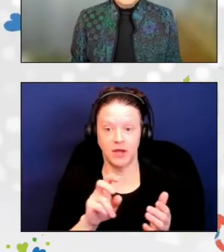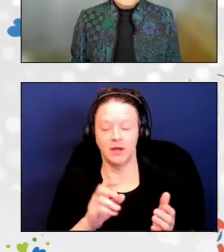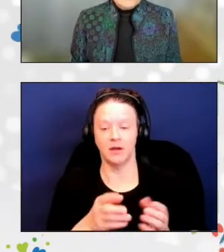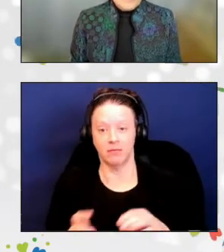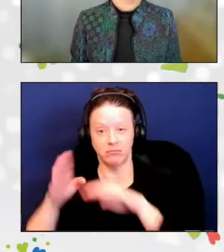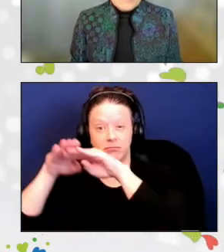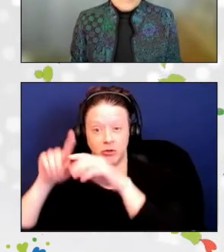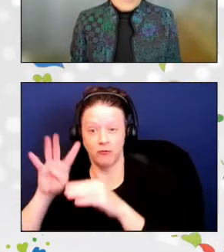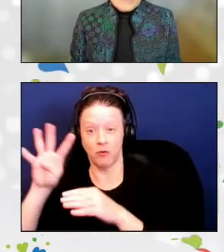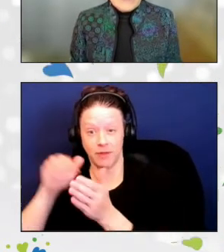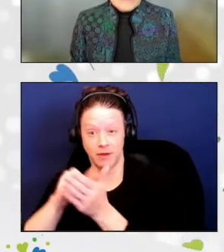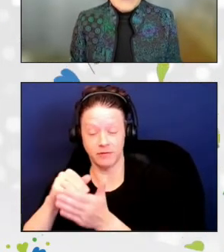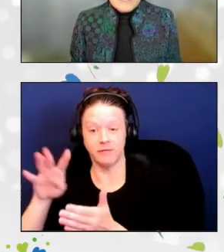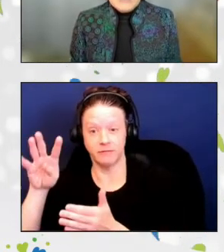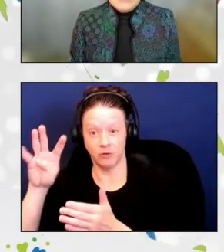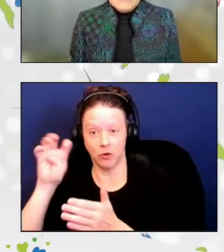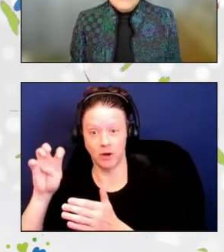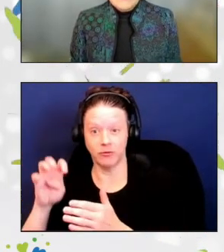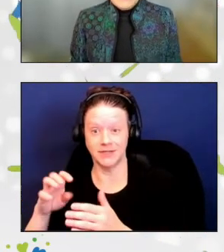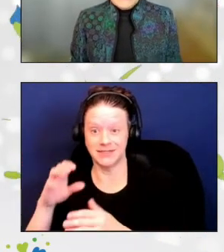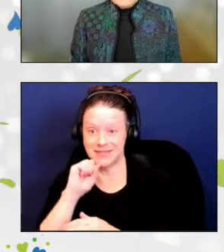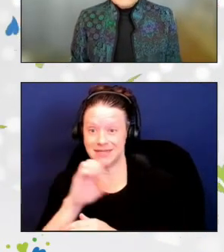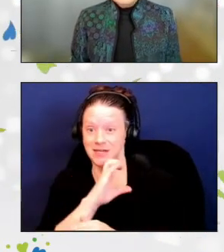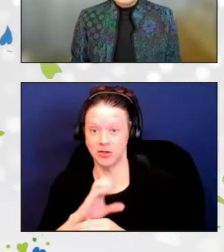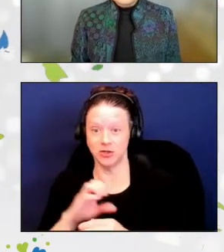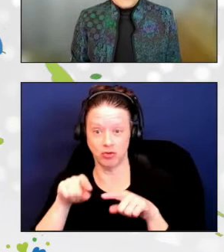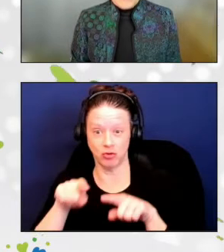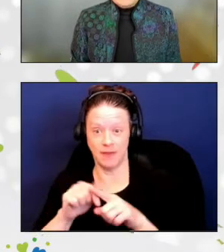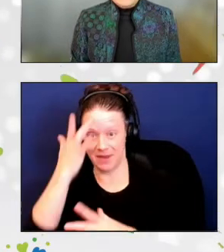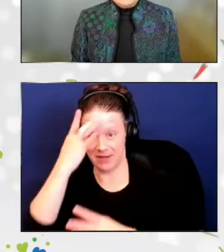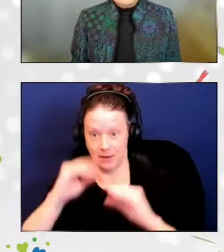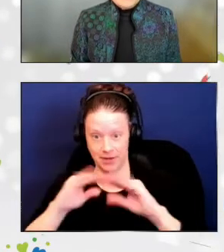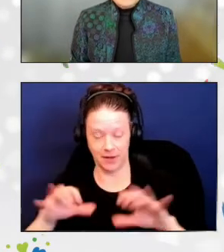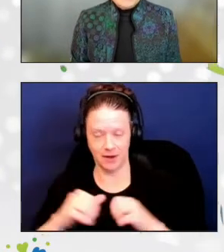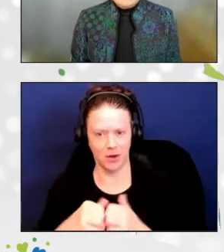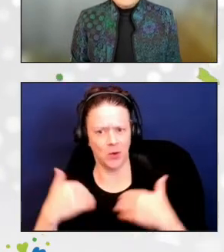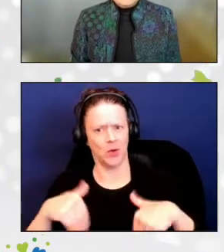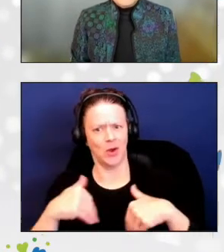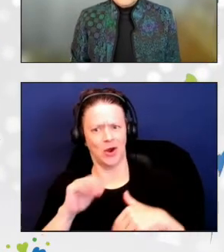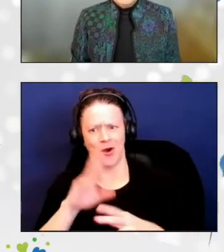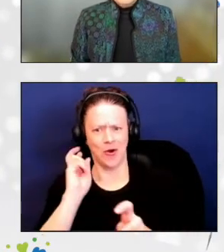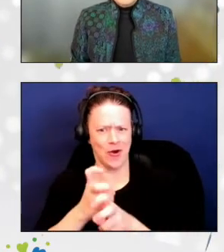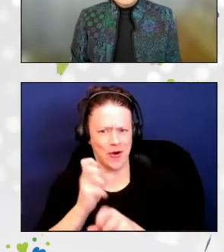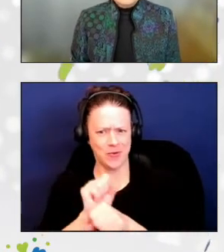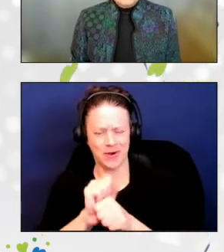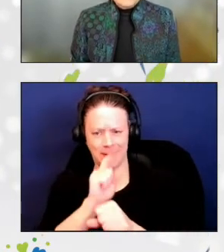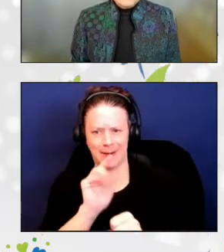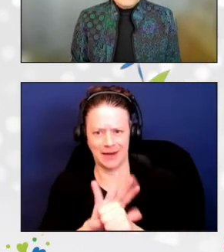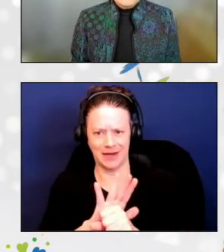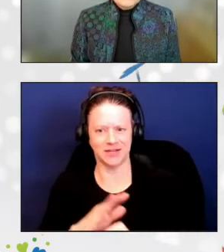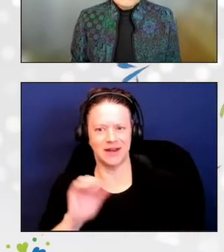For her hard work and dedication, ACL is proud to present Mary Jo with this award.